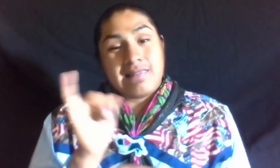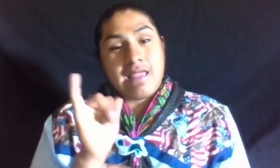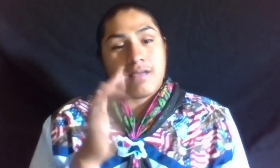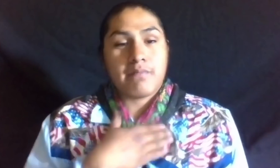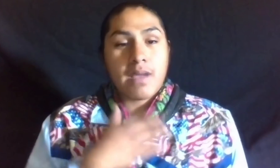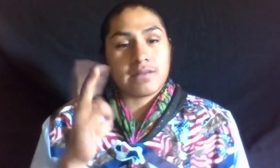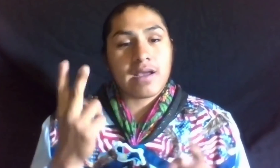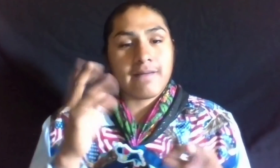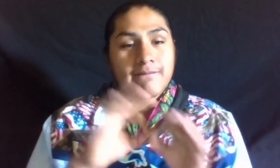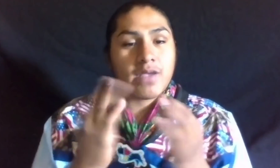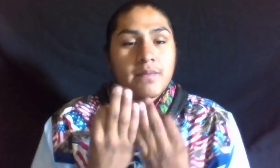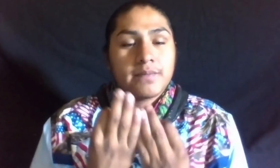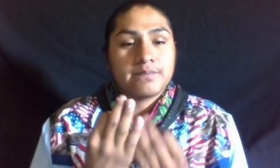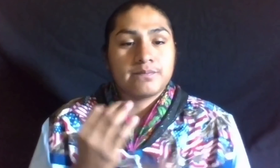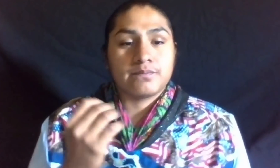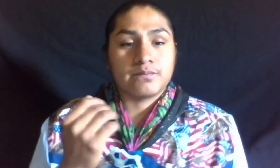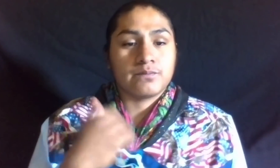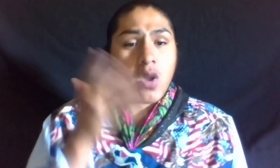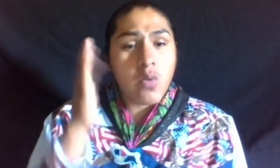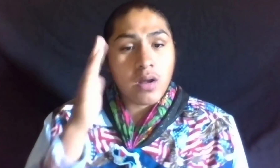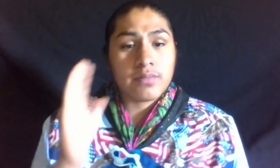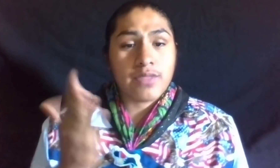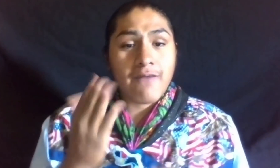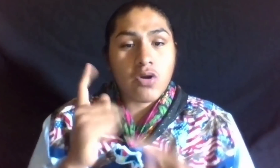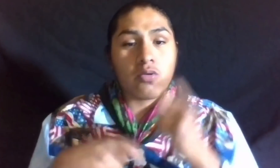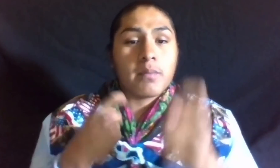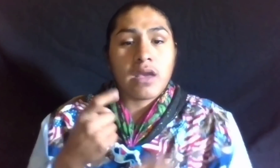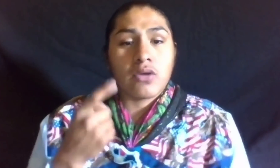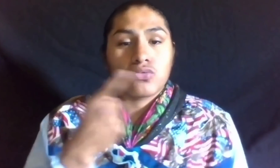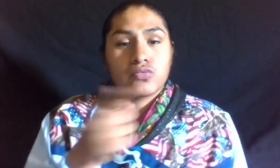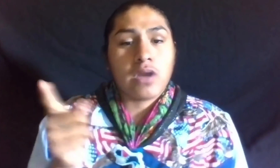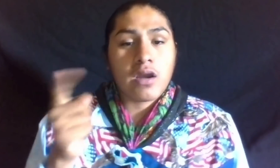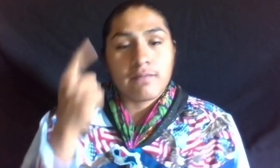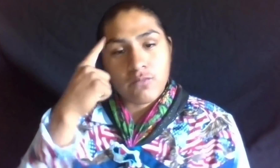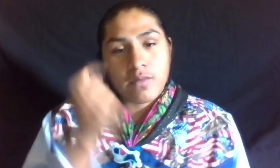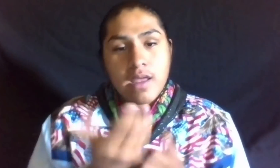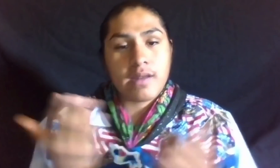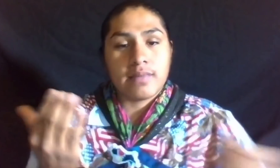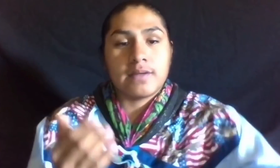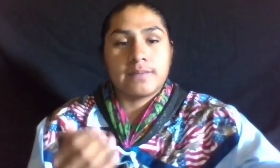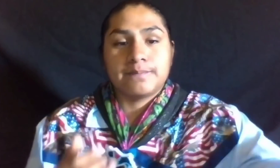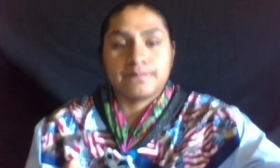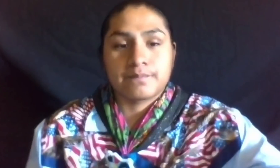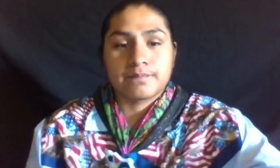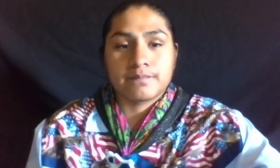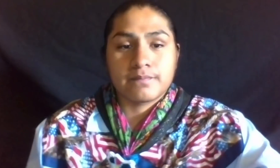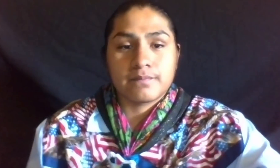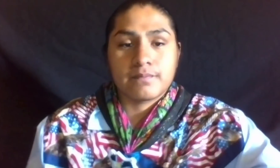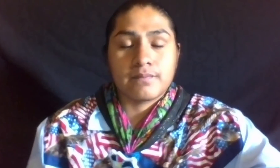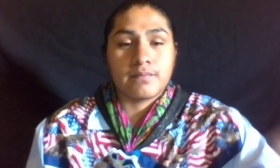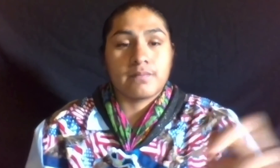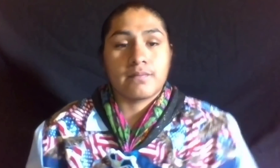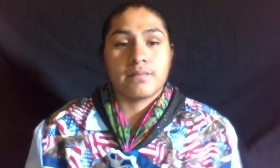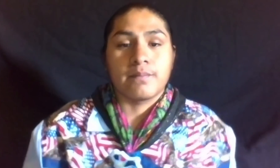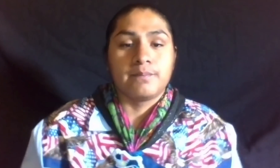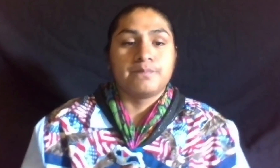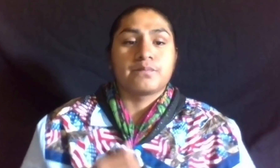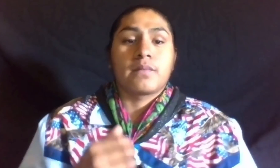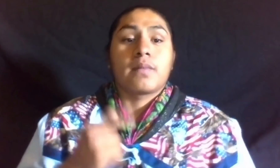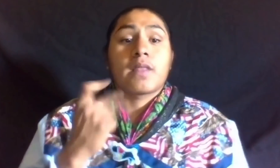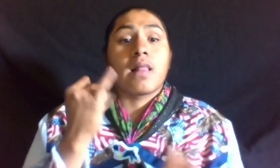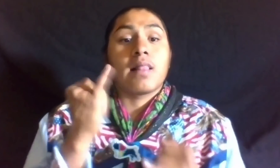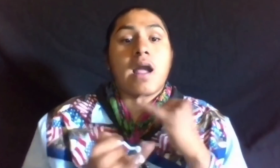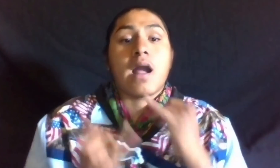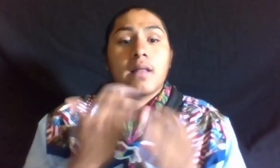I WILL NEVER REPLACE YOU GUYS FOR ANYTHING.